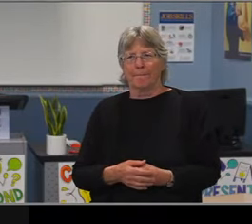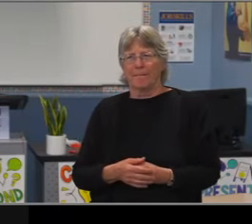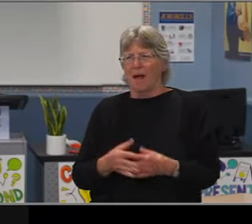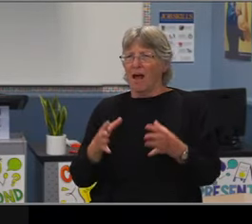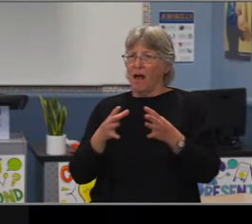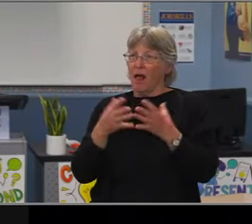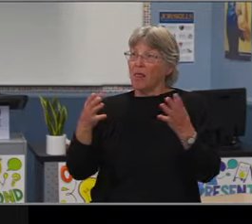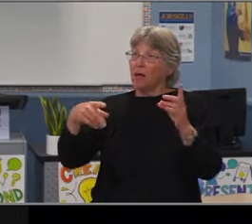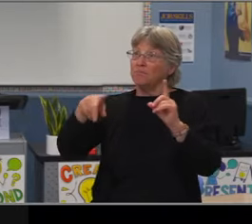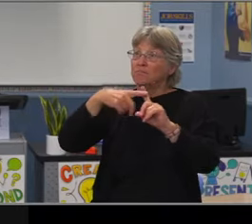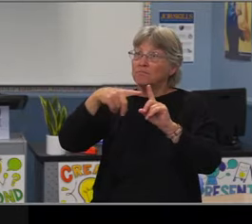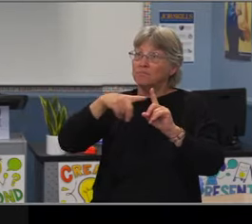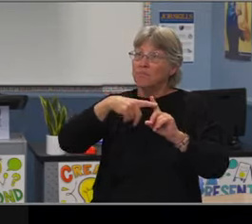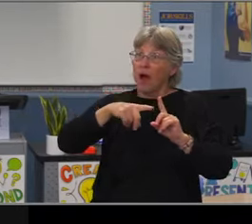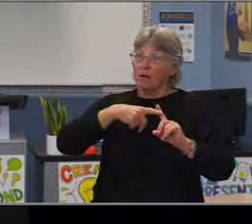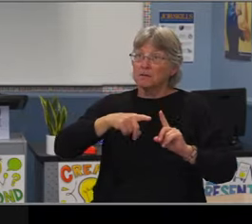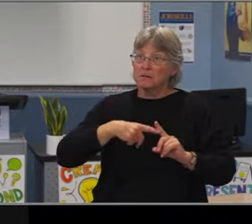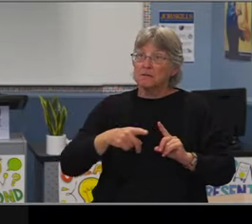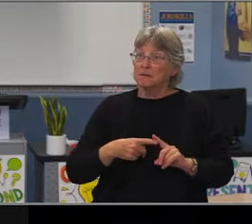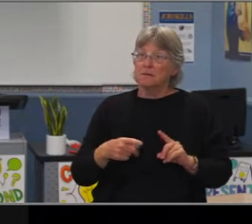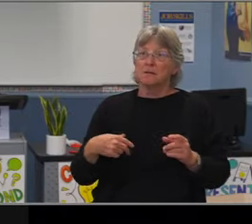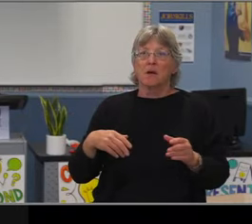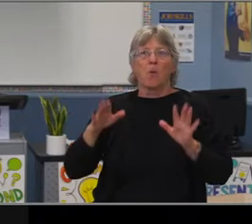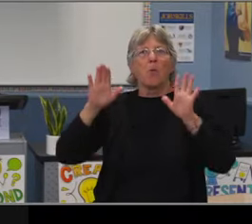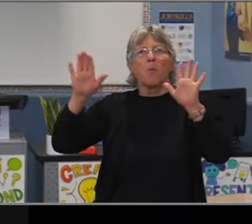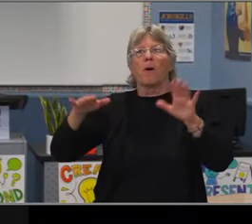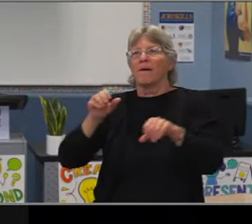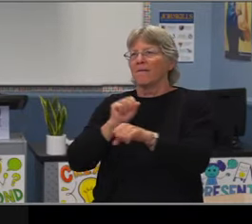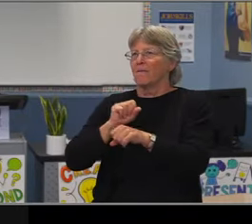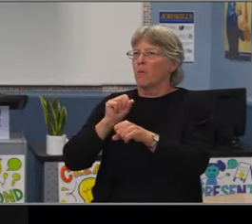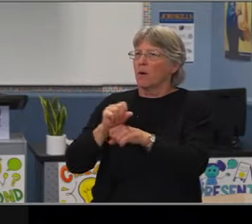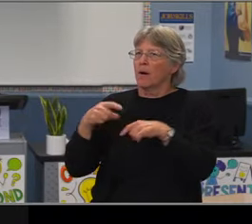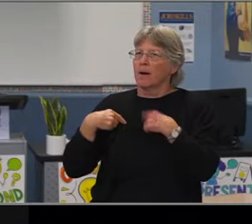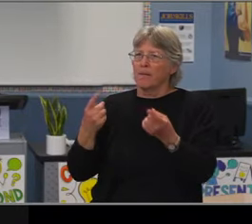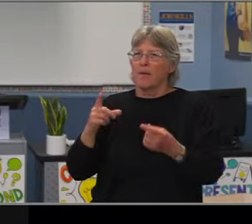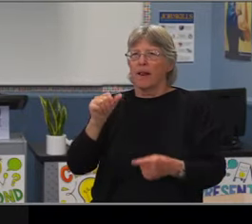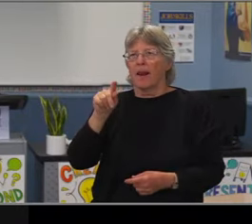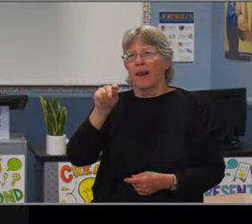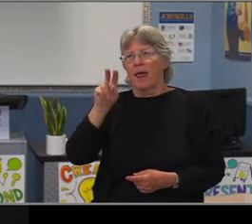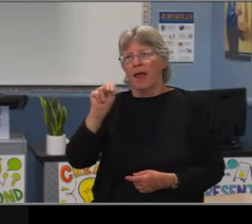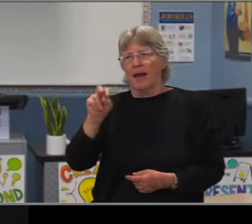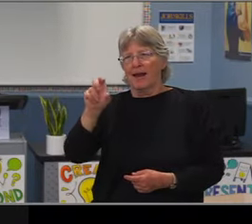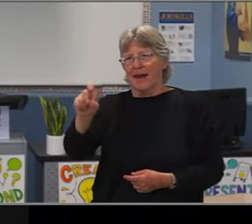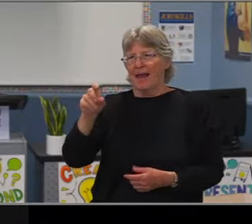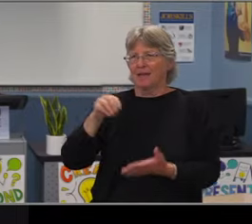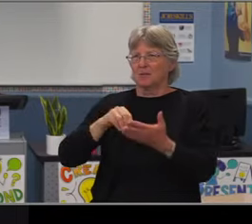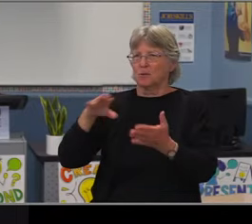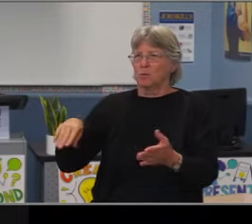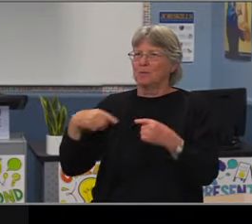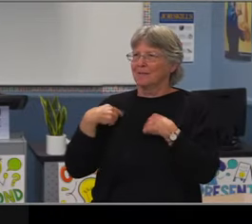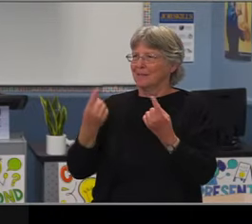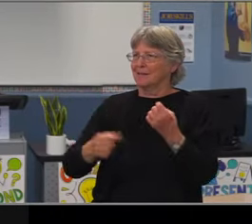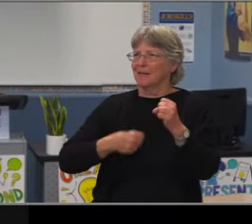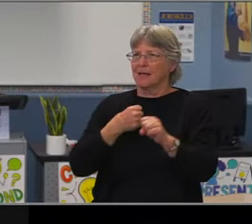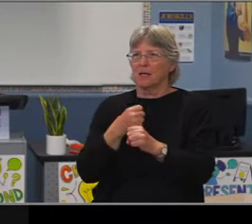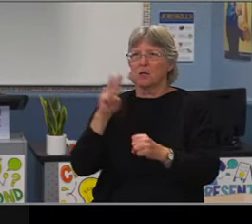And really we're gonna talk about attendance and discipline, and then the impacts of attendance and discipline on our students' outcomes.